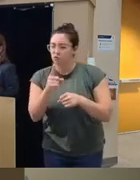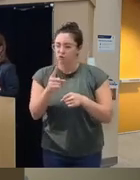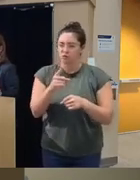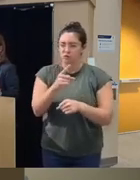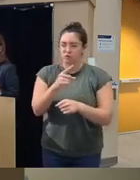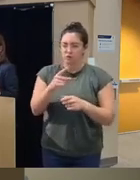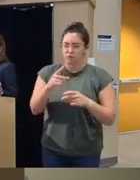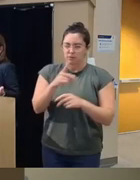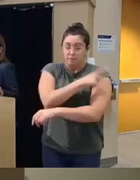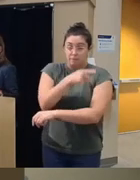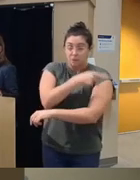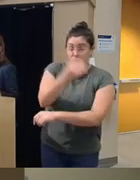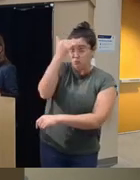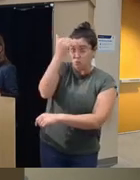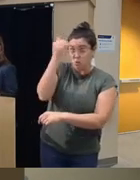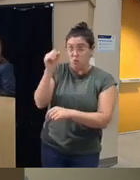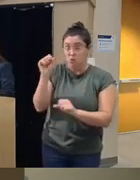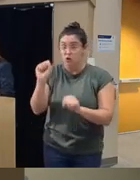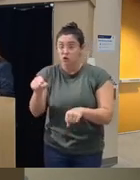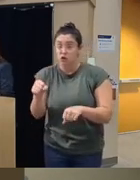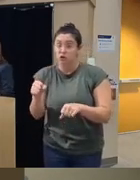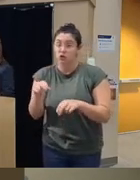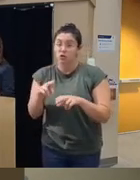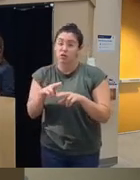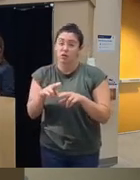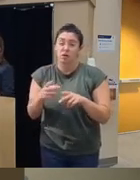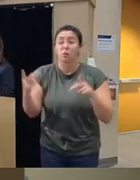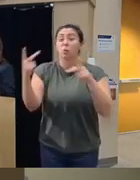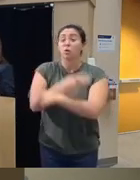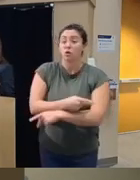like it could could this worsen substance yes it can improve it but can it worsen it like so